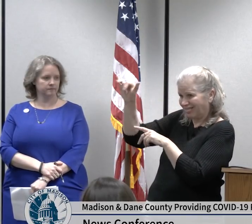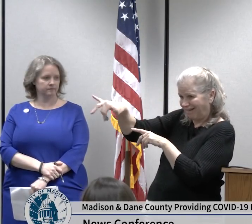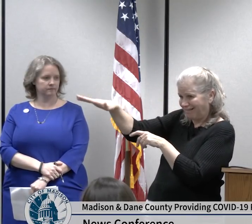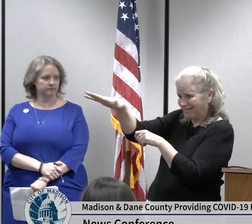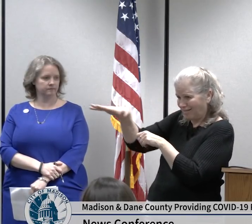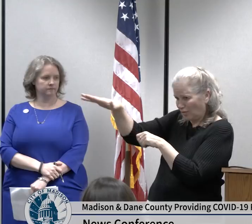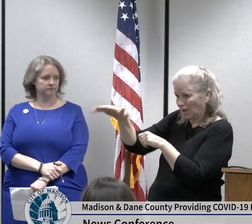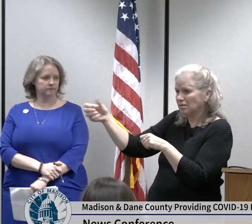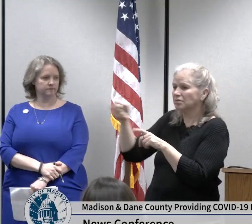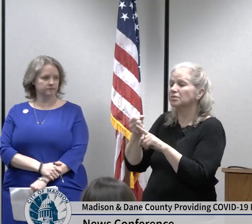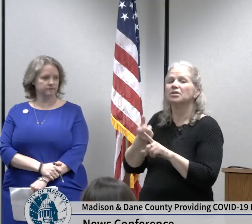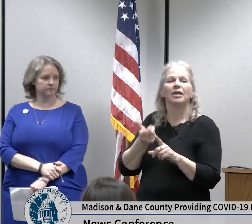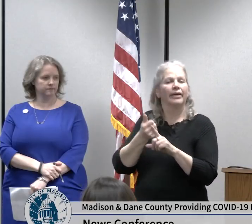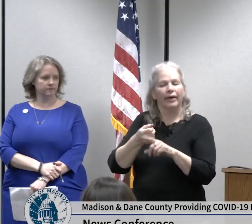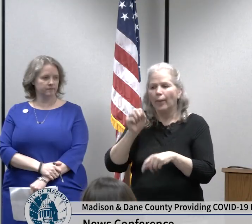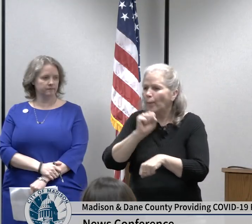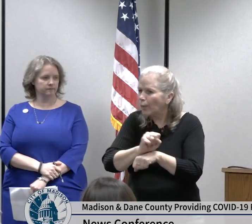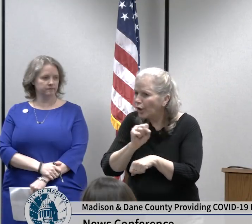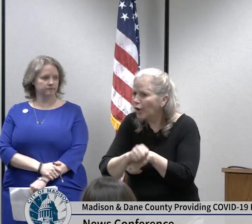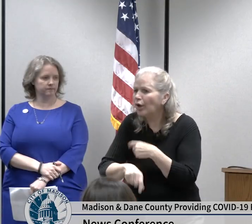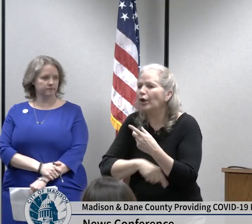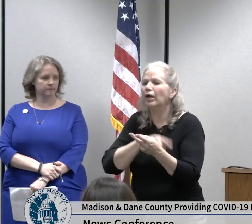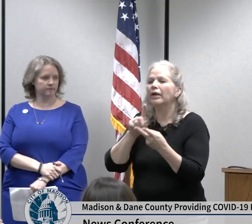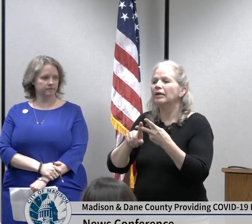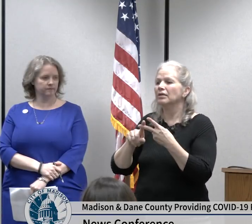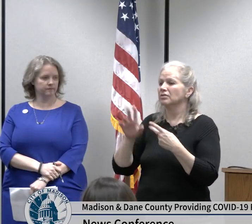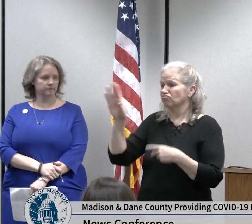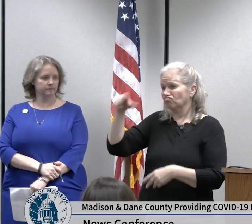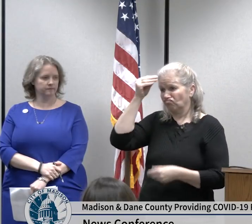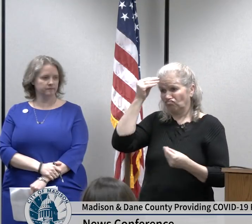but our focus right now is on safety for our workforce than preserving our